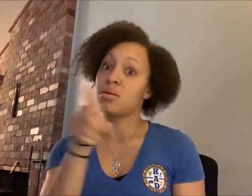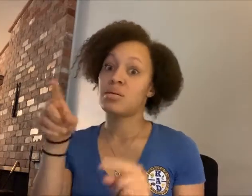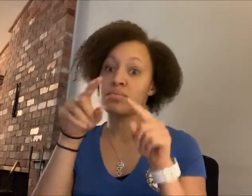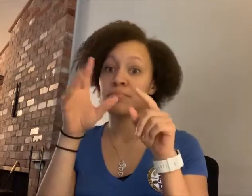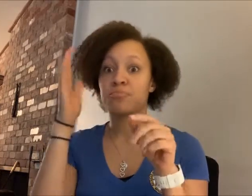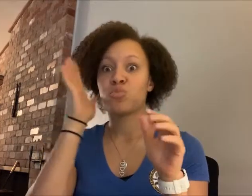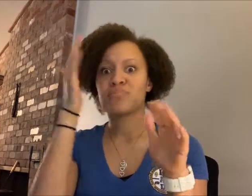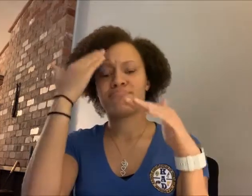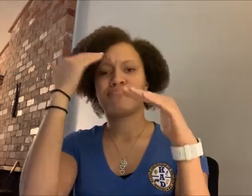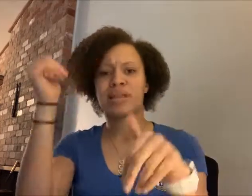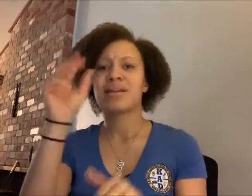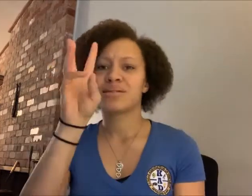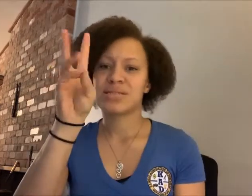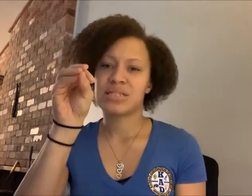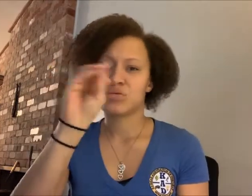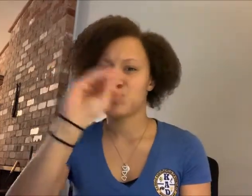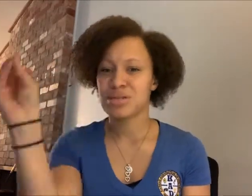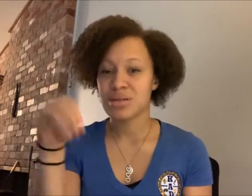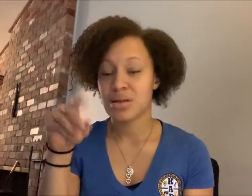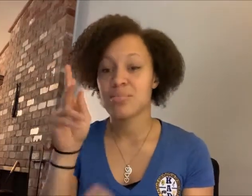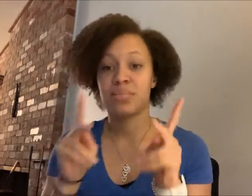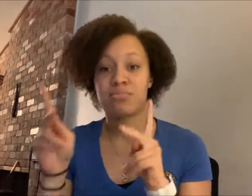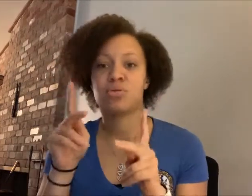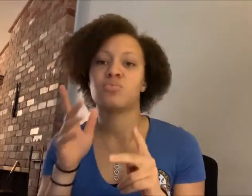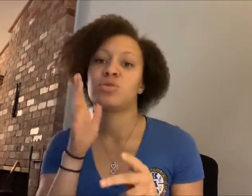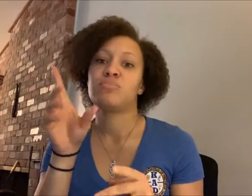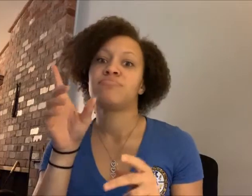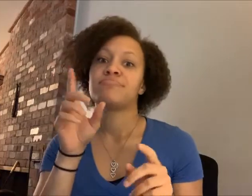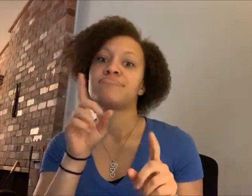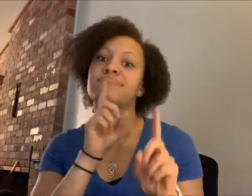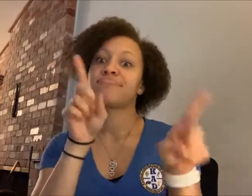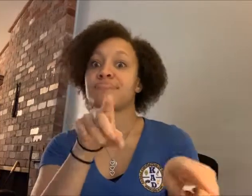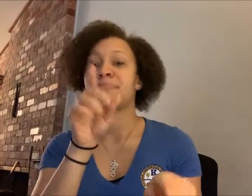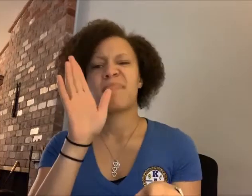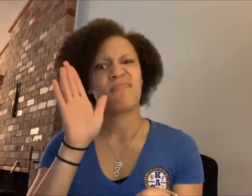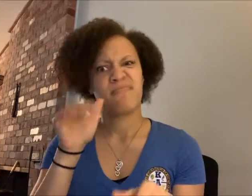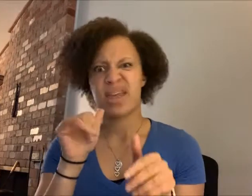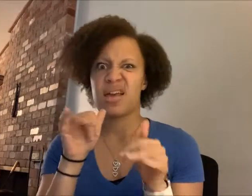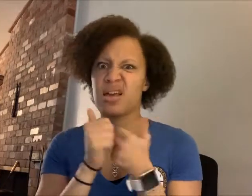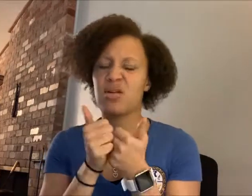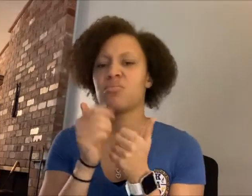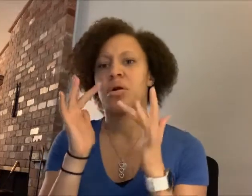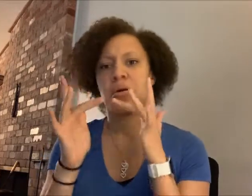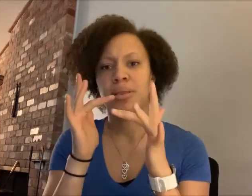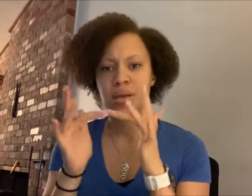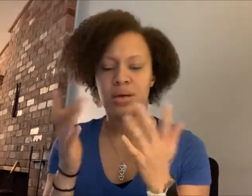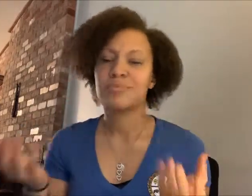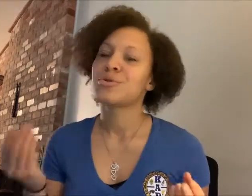They expect 60% of the people will complete it online.